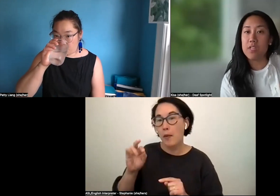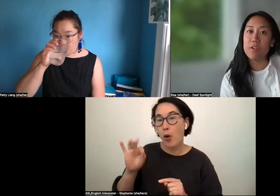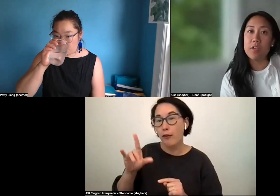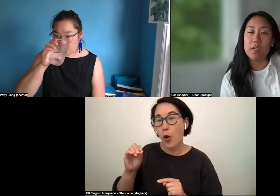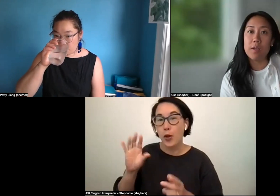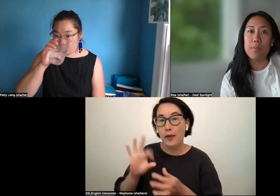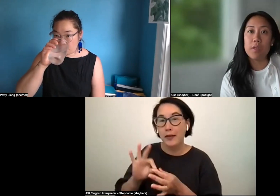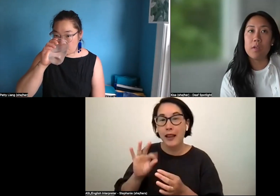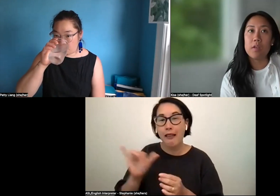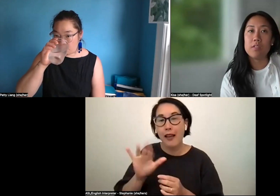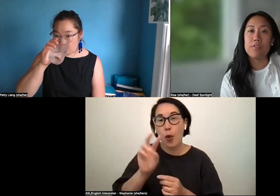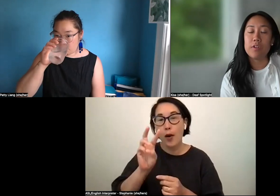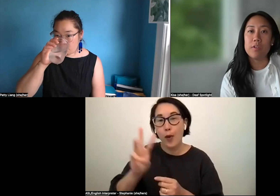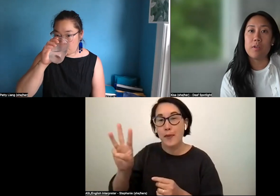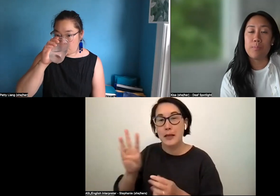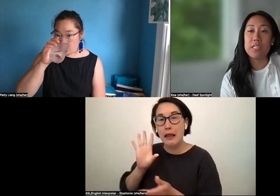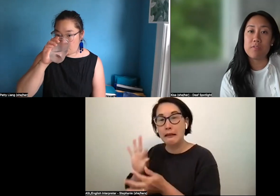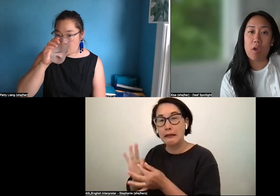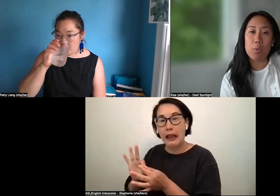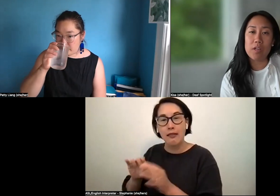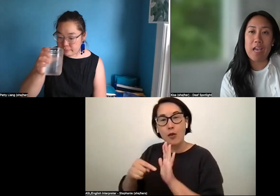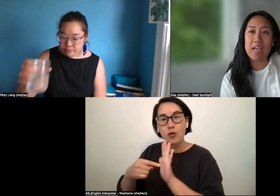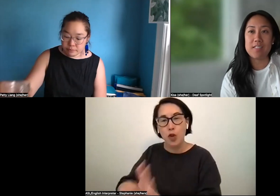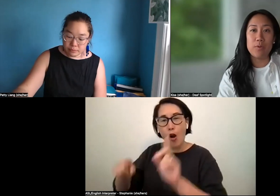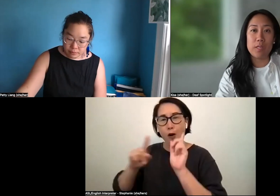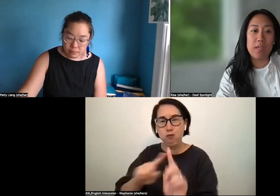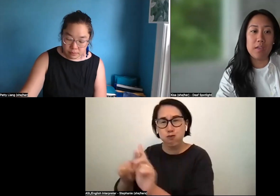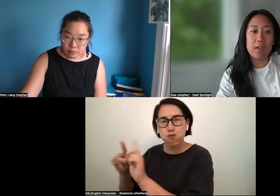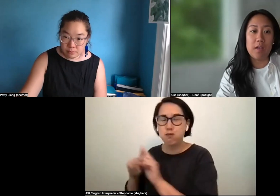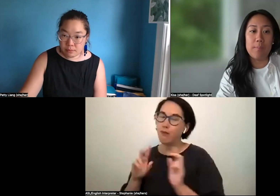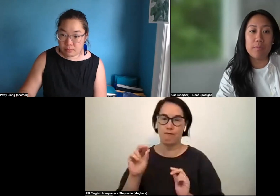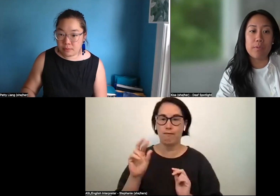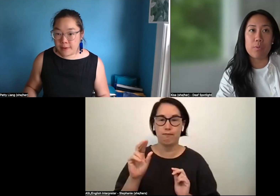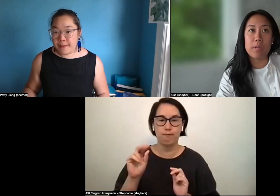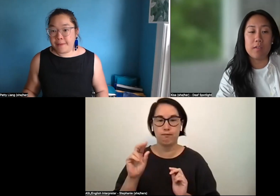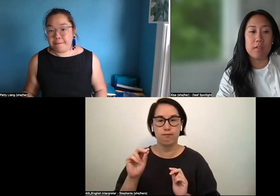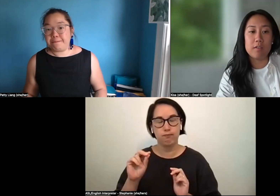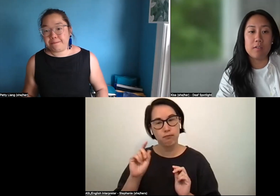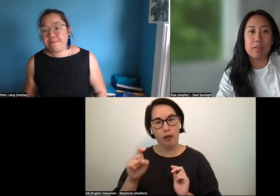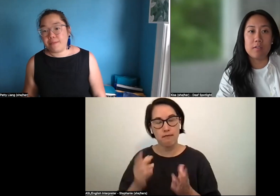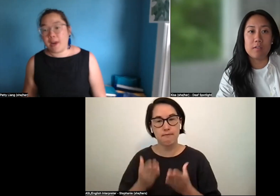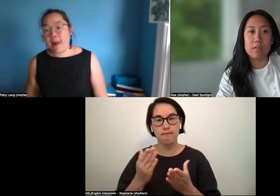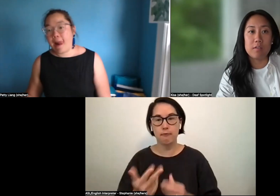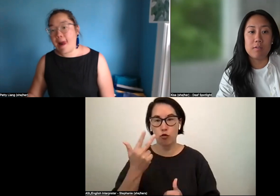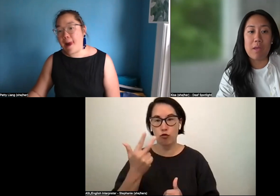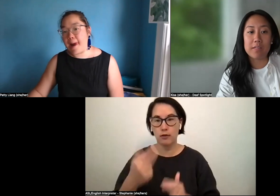of different - different pieces of artwork. It has to only be three max.